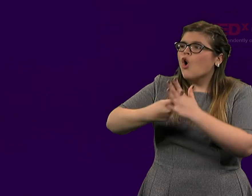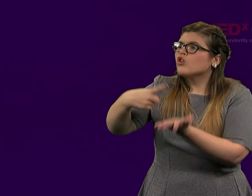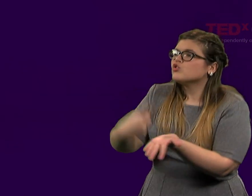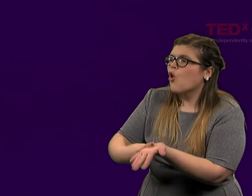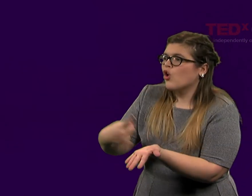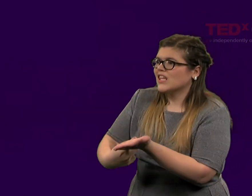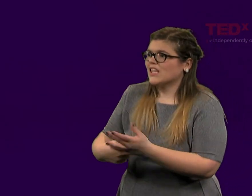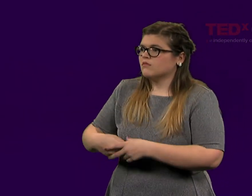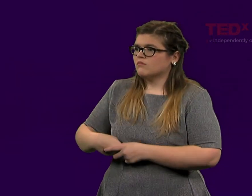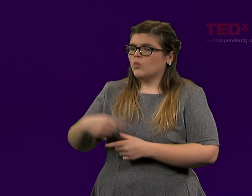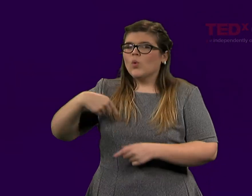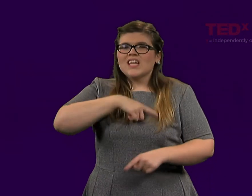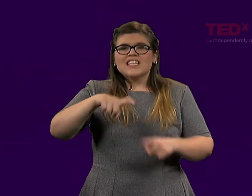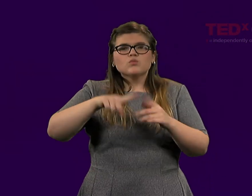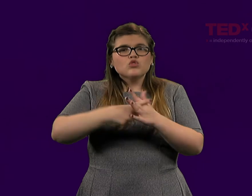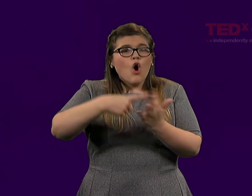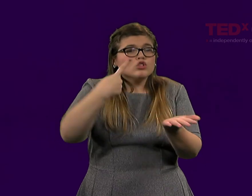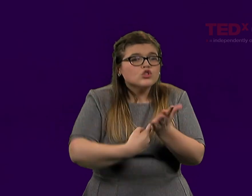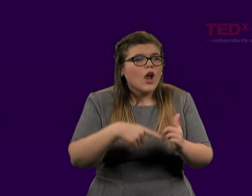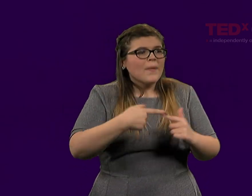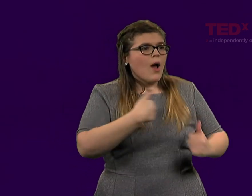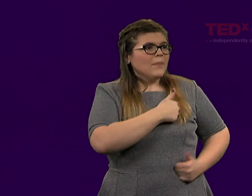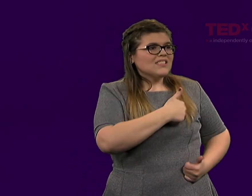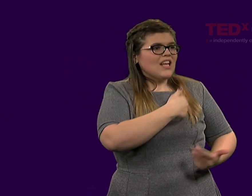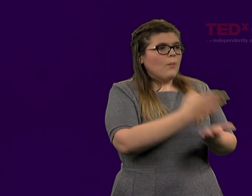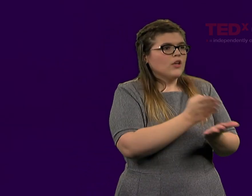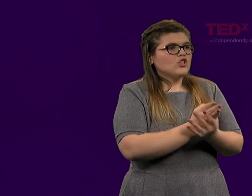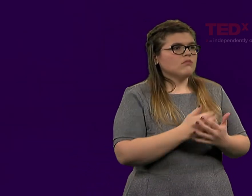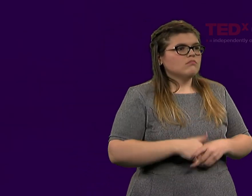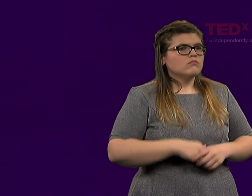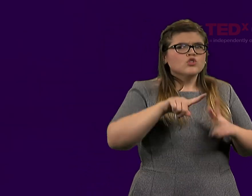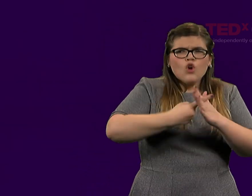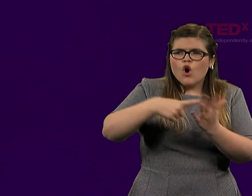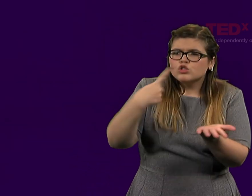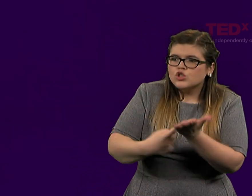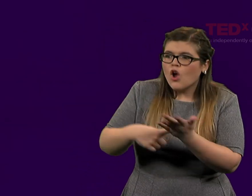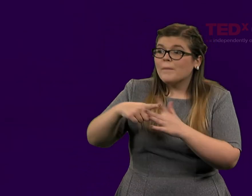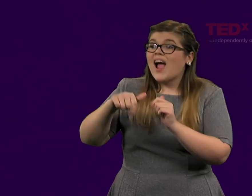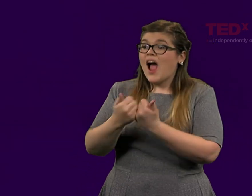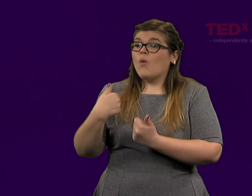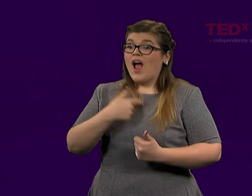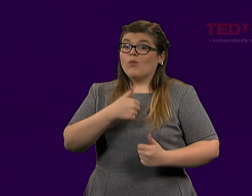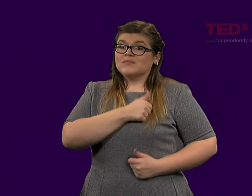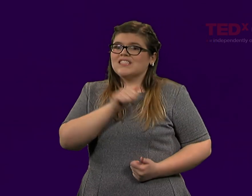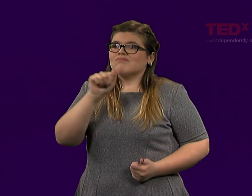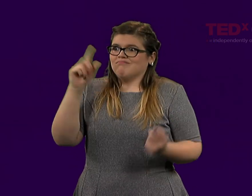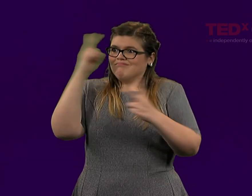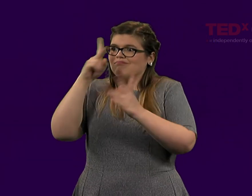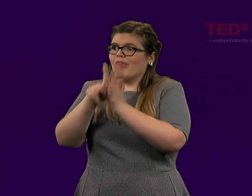We need to start talking about our military budget. Start dialoguing about our military and the killing of innocent victims.